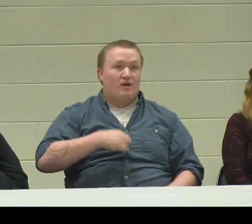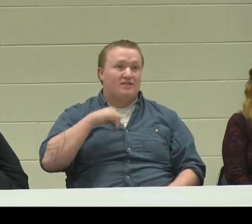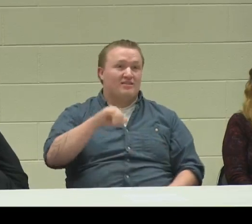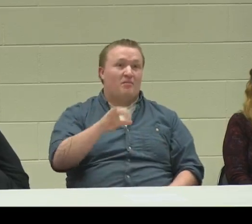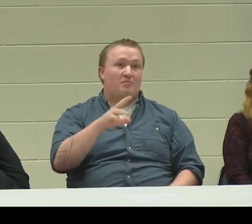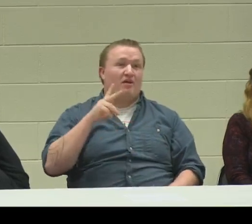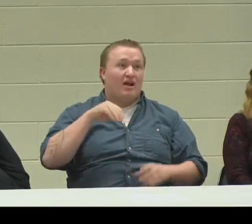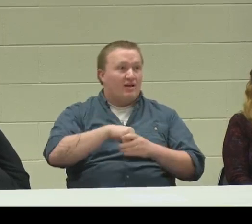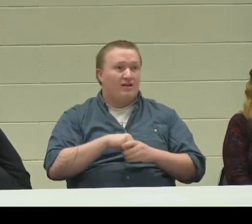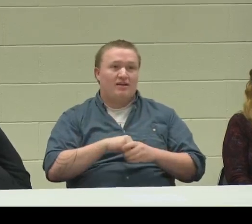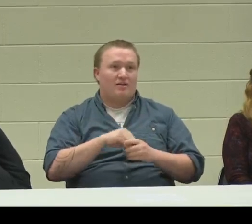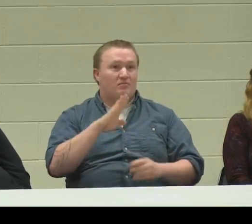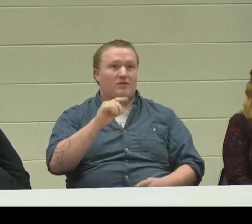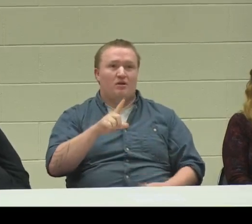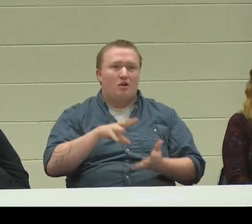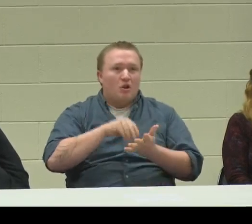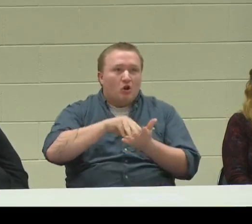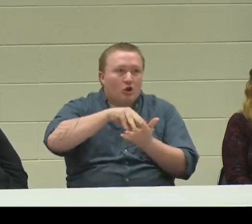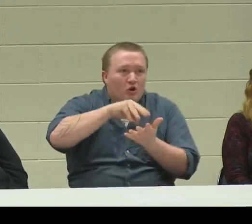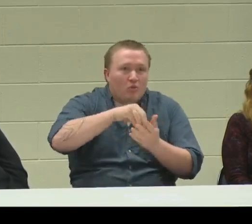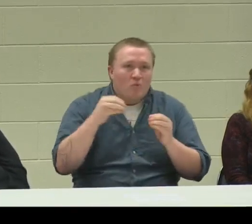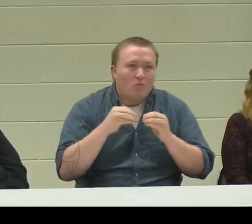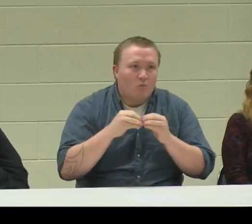Sometimes, I wish I could get back into BtL